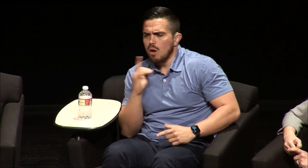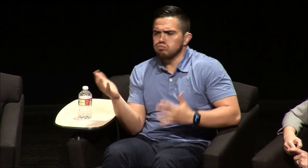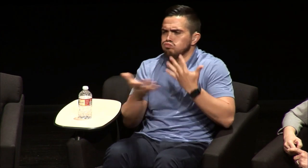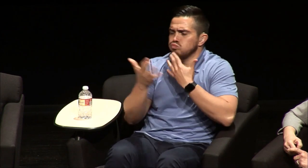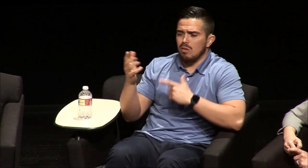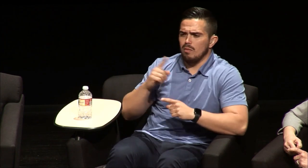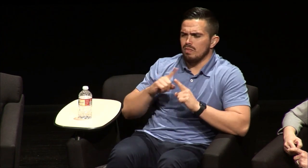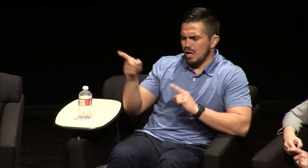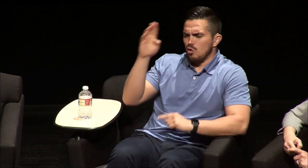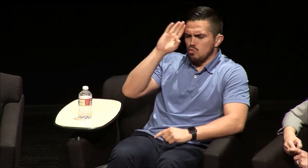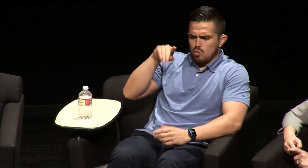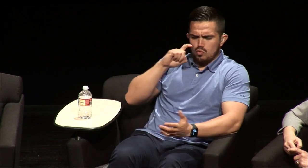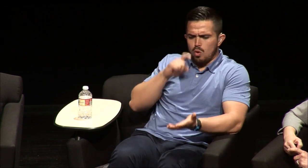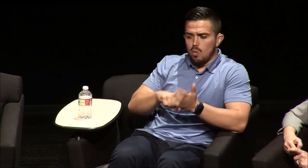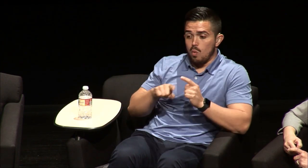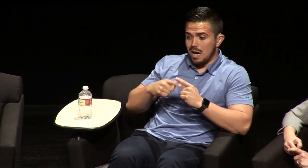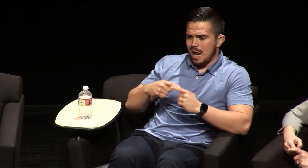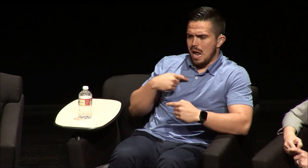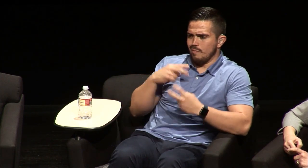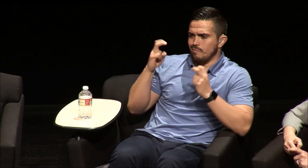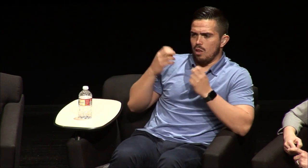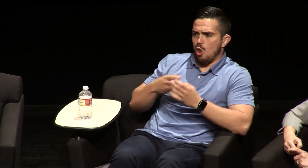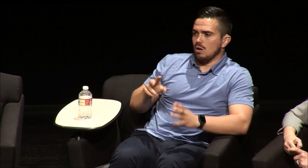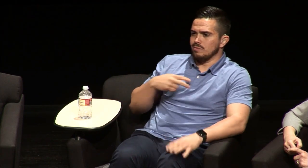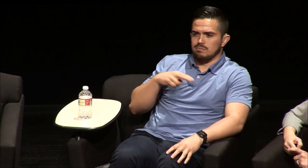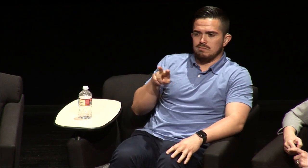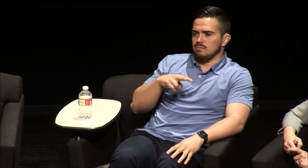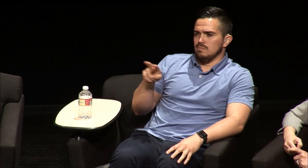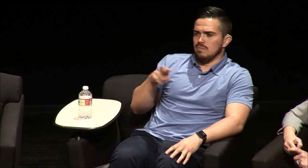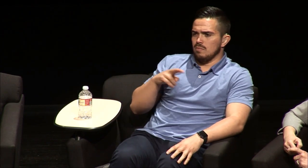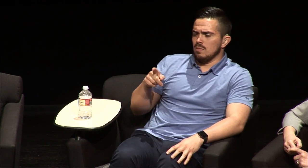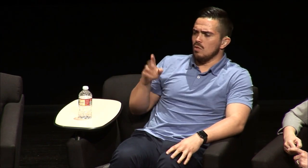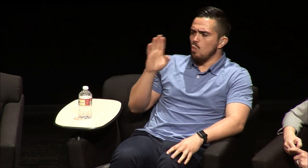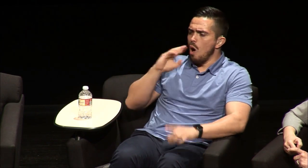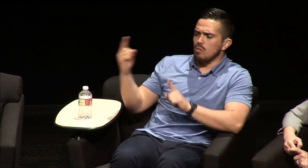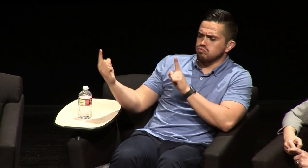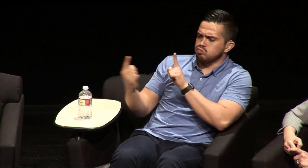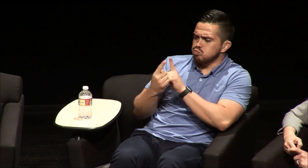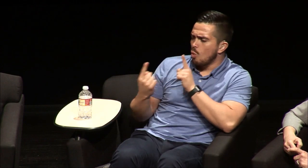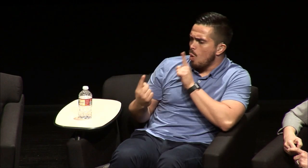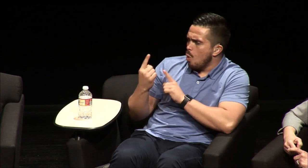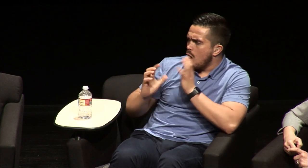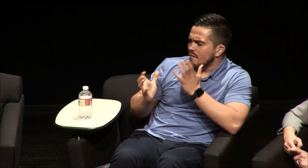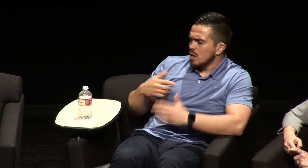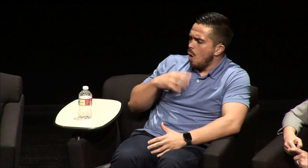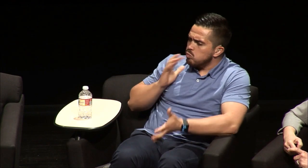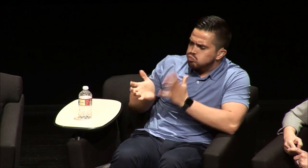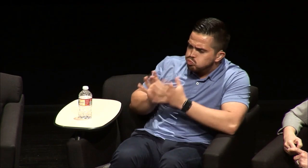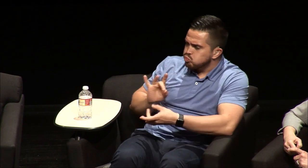you're deaf you can't communicate." They all tried. They recognized when I was lost when I was looking around and they would come up to me and they'd have